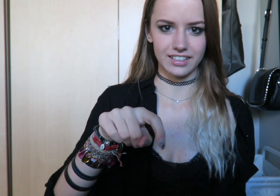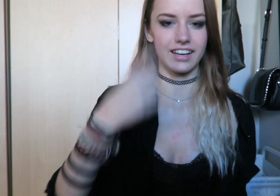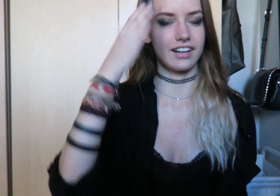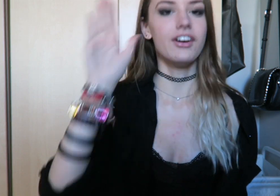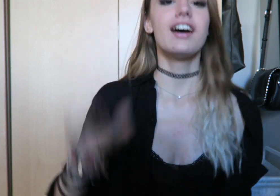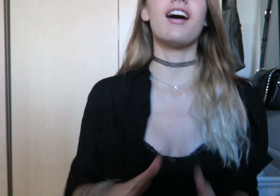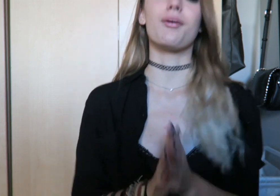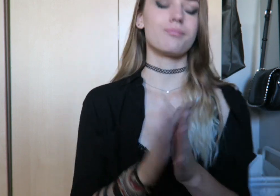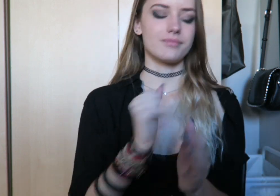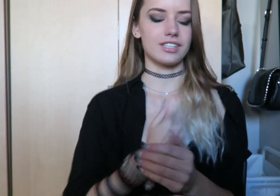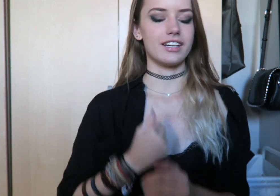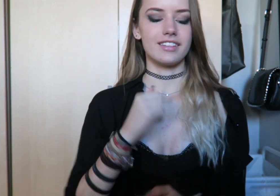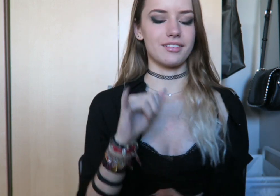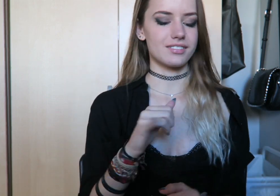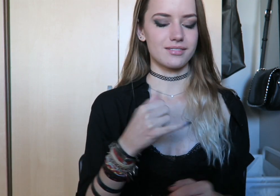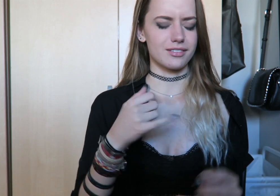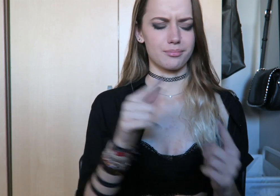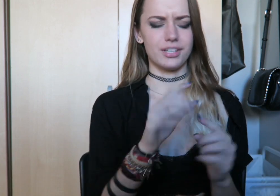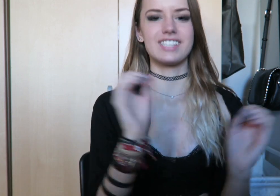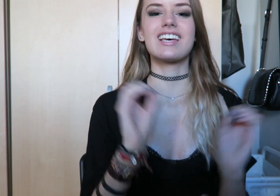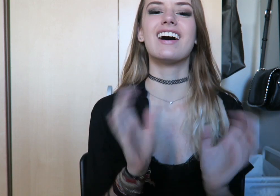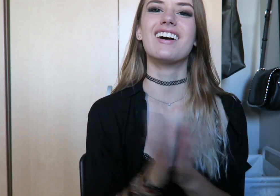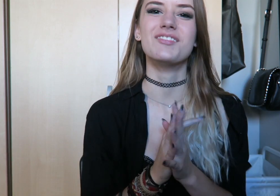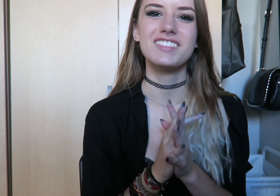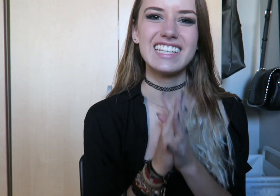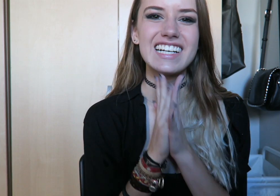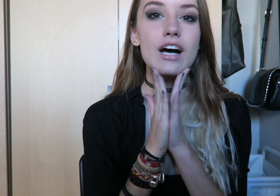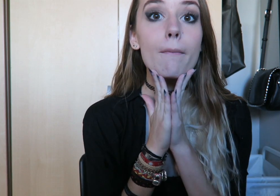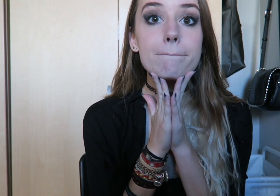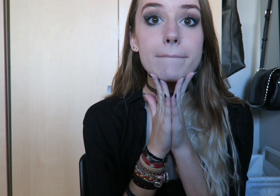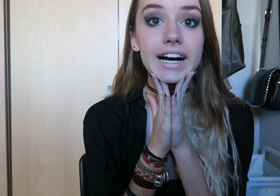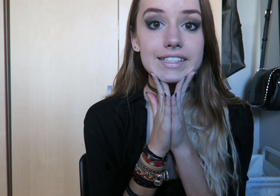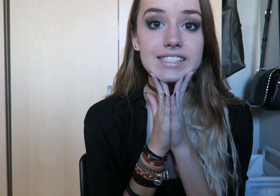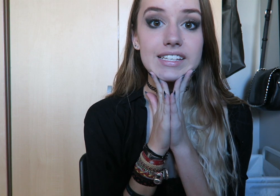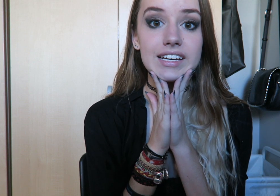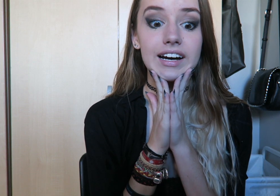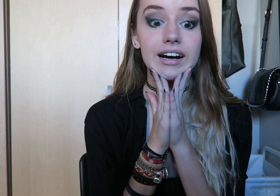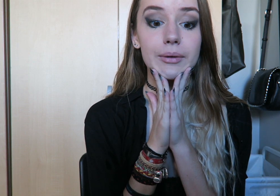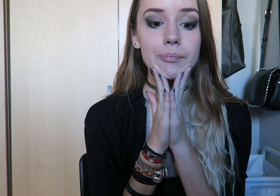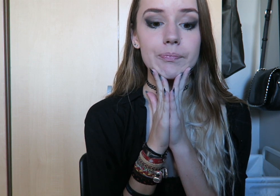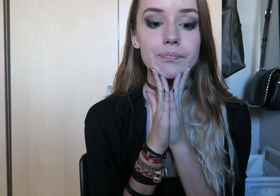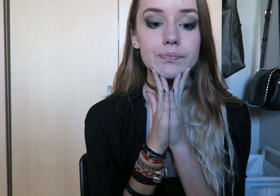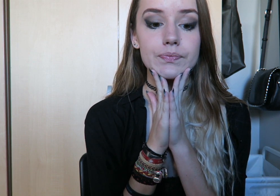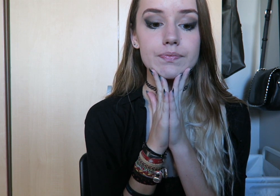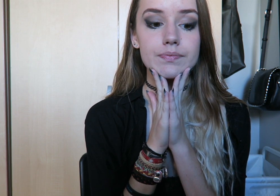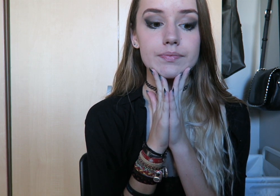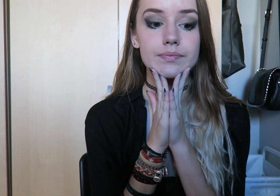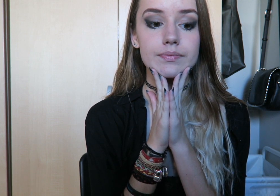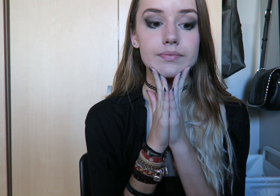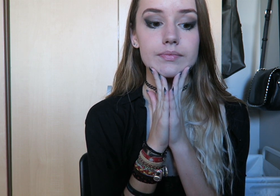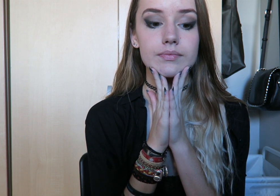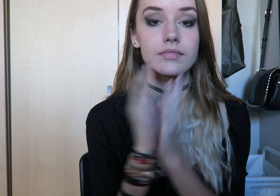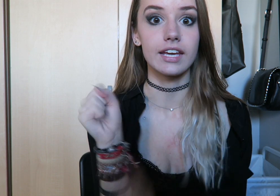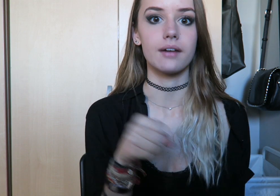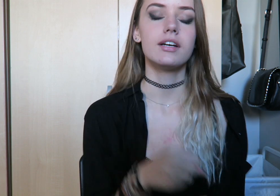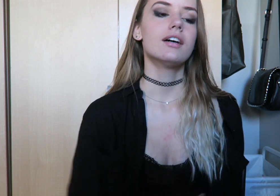um, sorry. that was, but um yeah